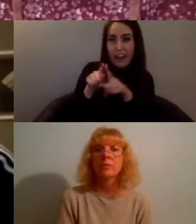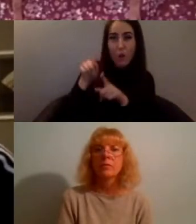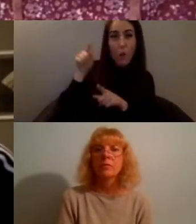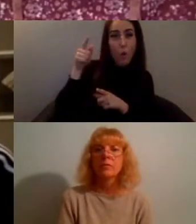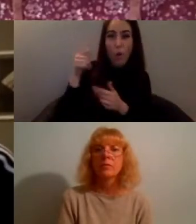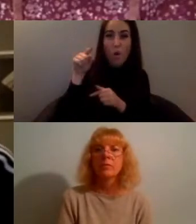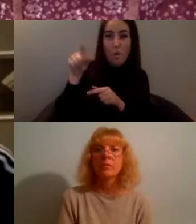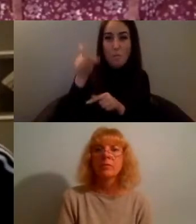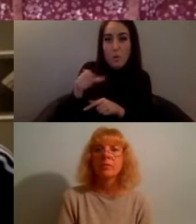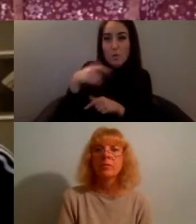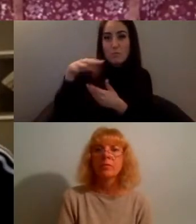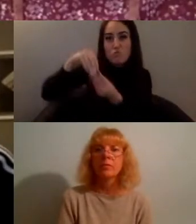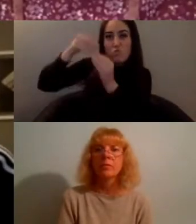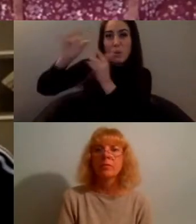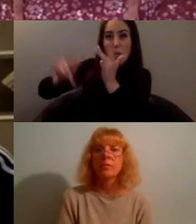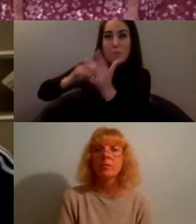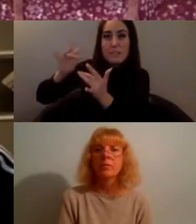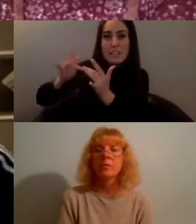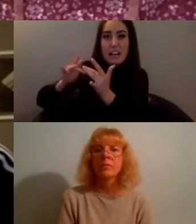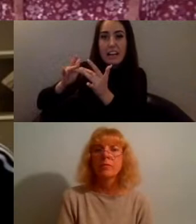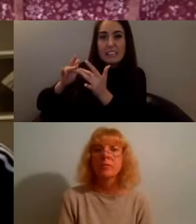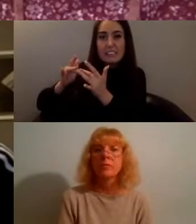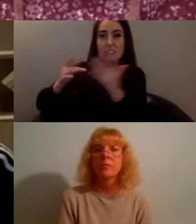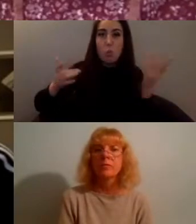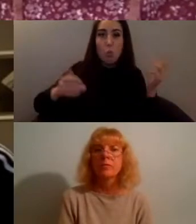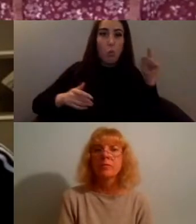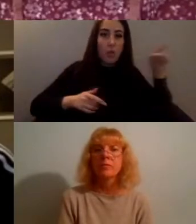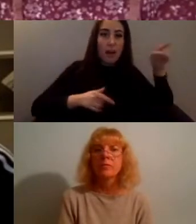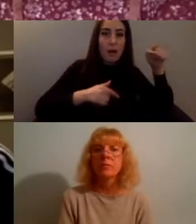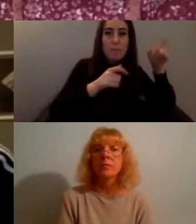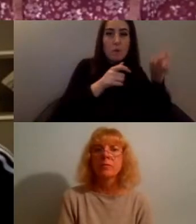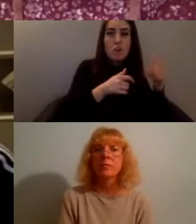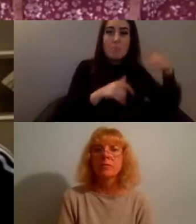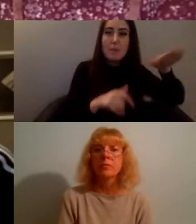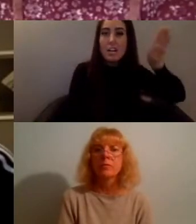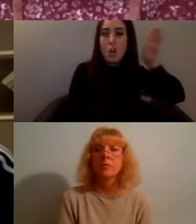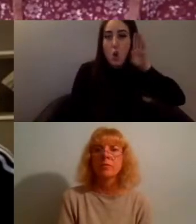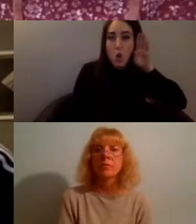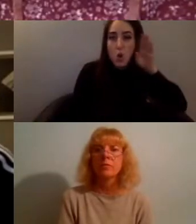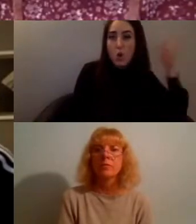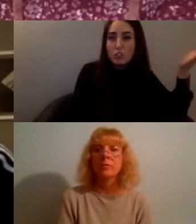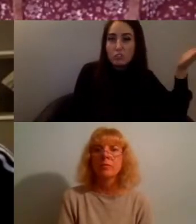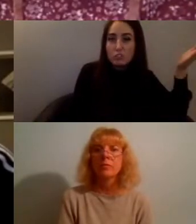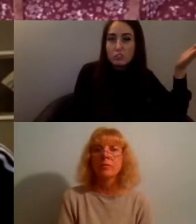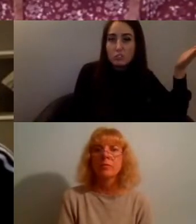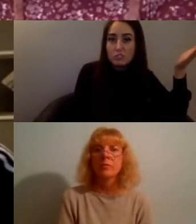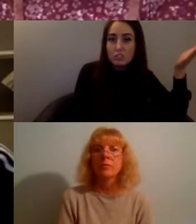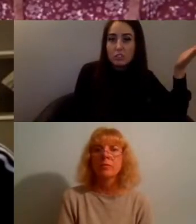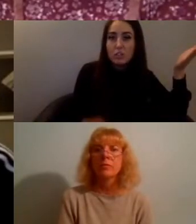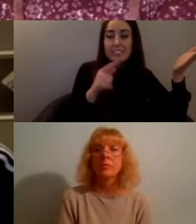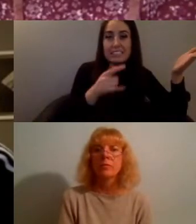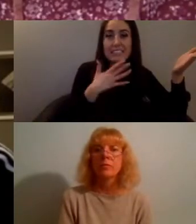somehow there needs to be a swap there for for those people to be able to speak themselves and